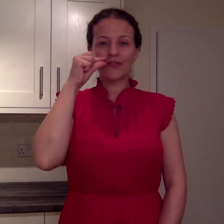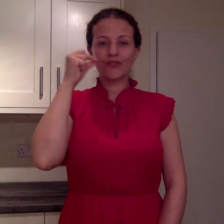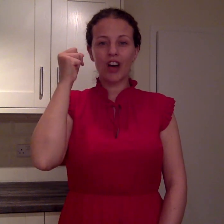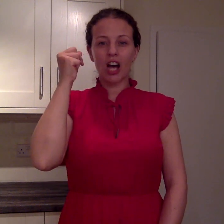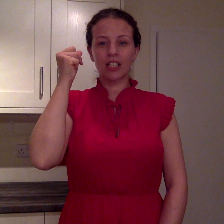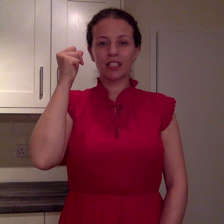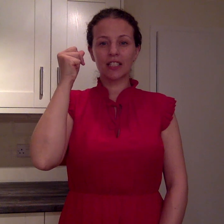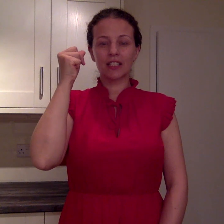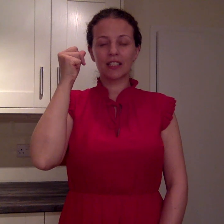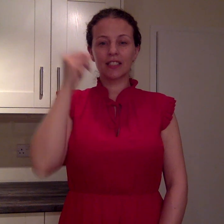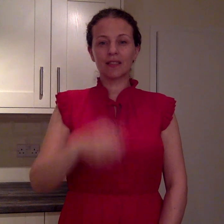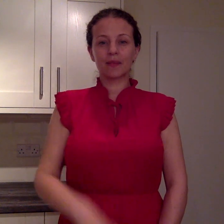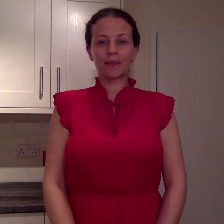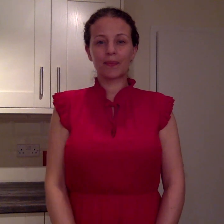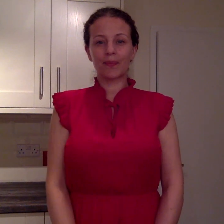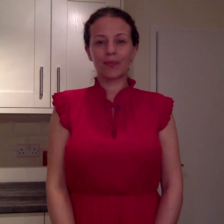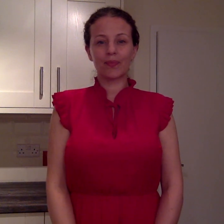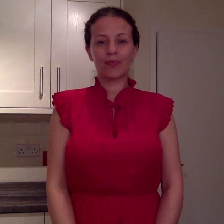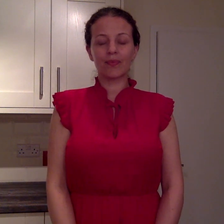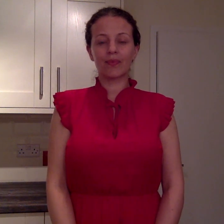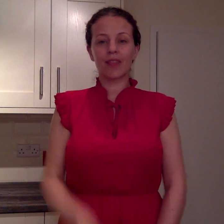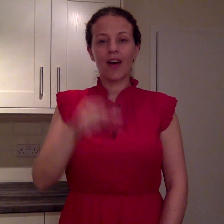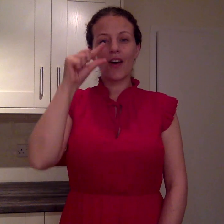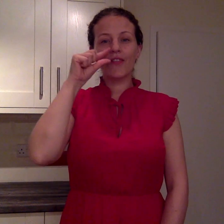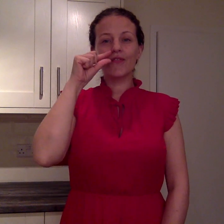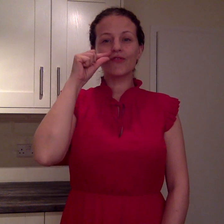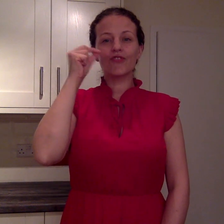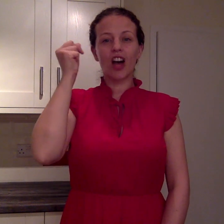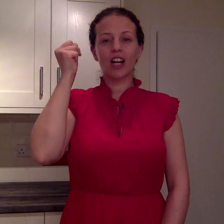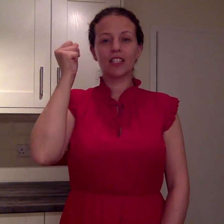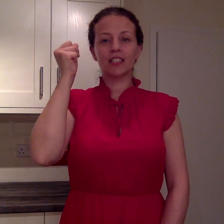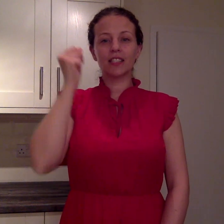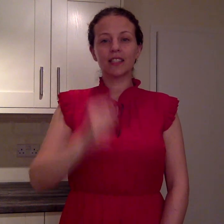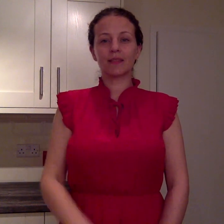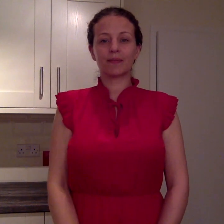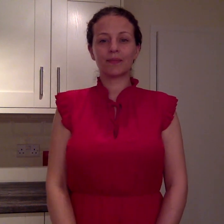FRANCE